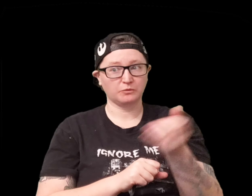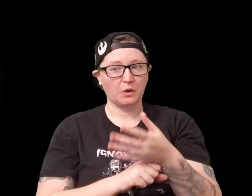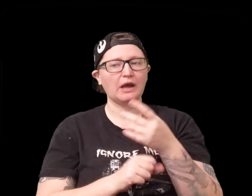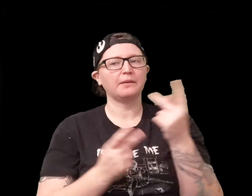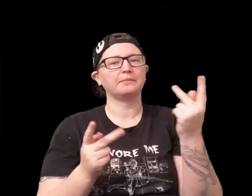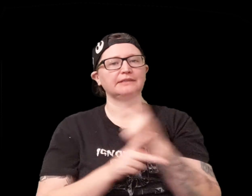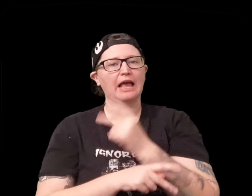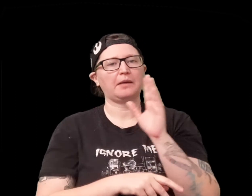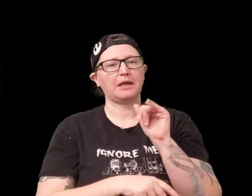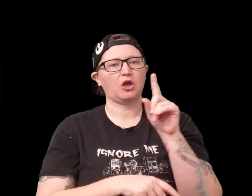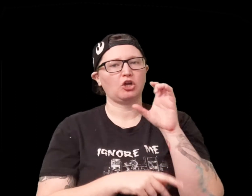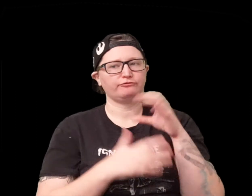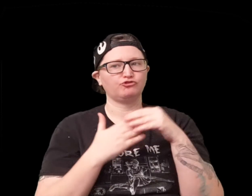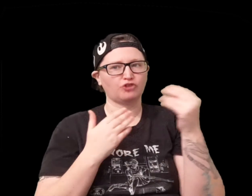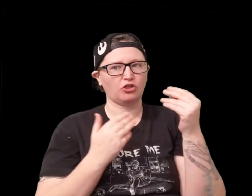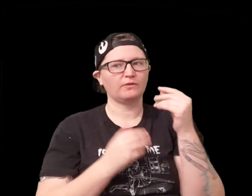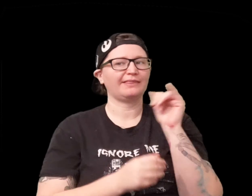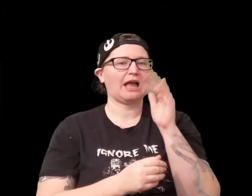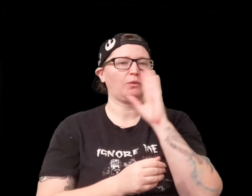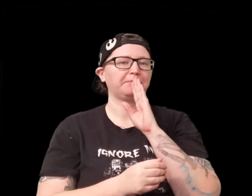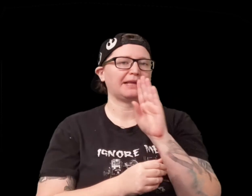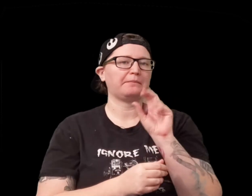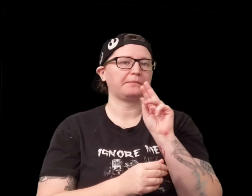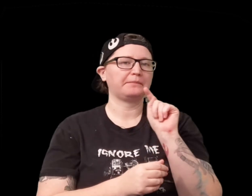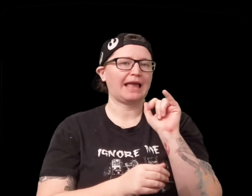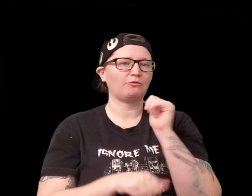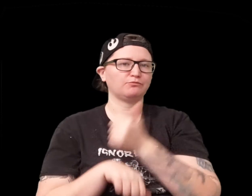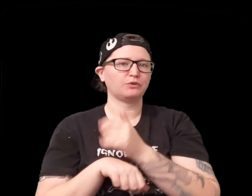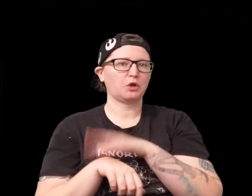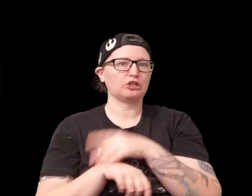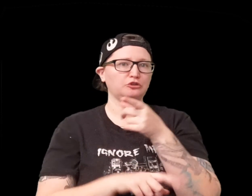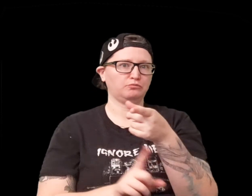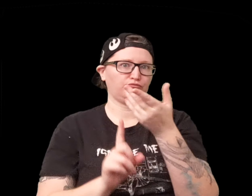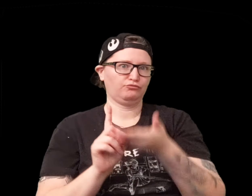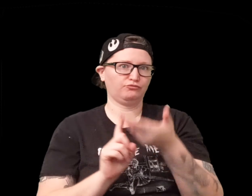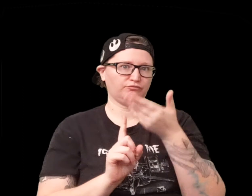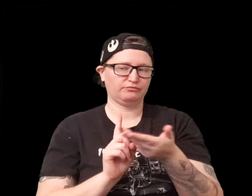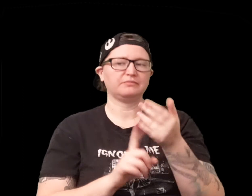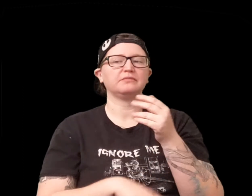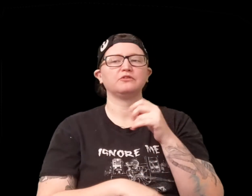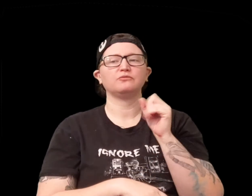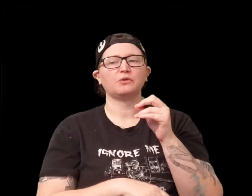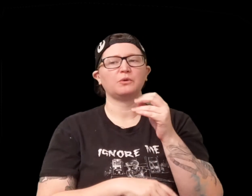a renown roll times by a hundred dollars and that would be the bounty set on you